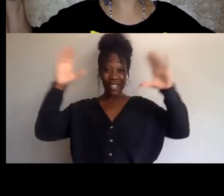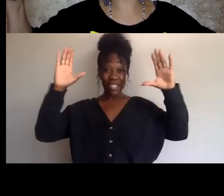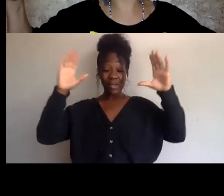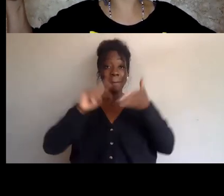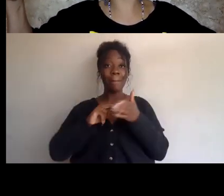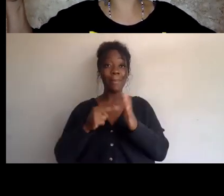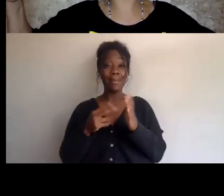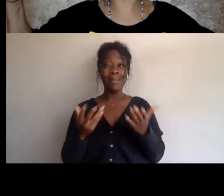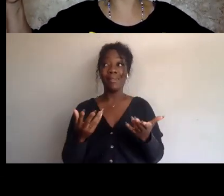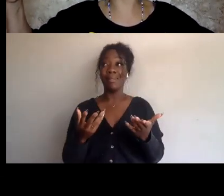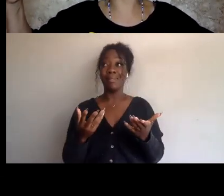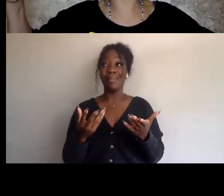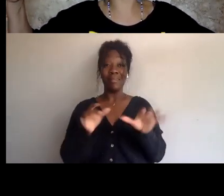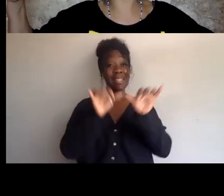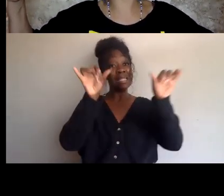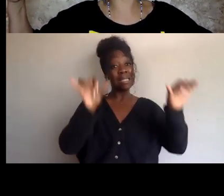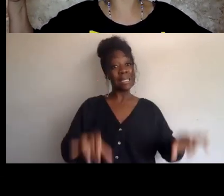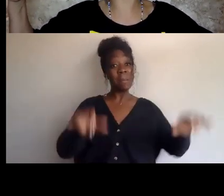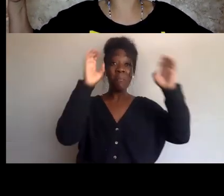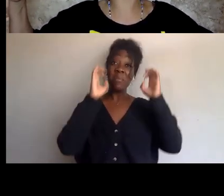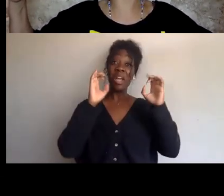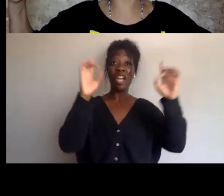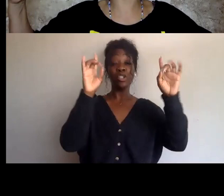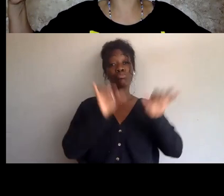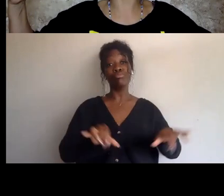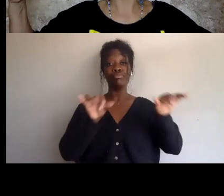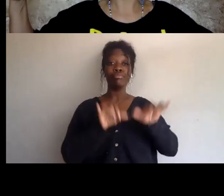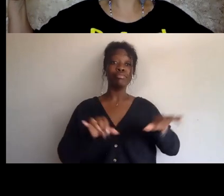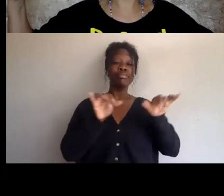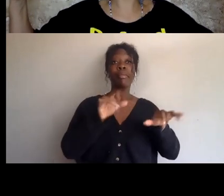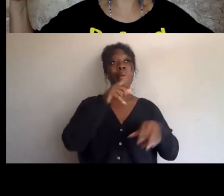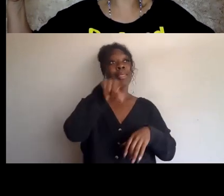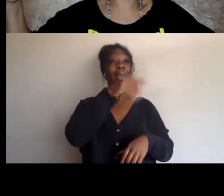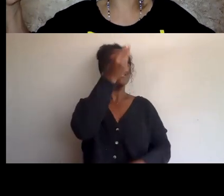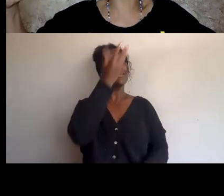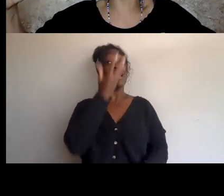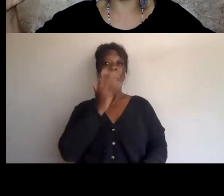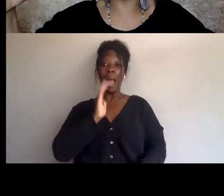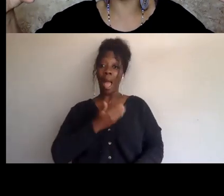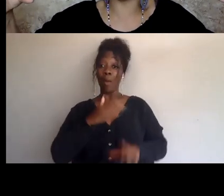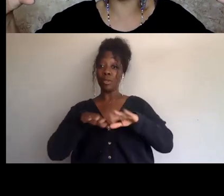of education where they say that our children are there to basically be indoctrinated